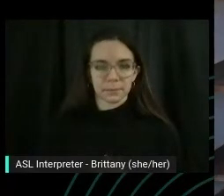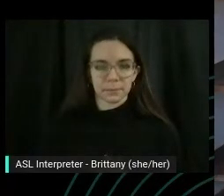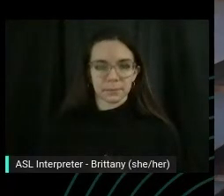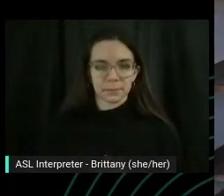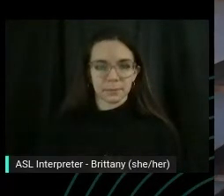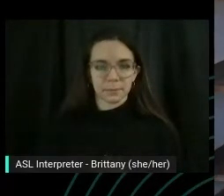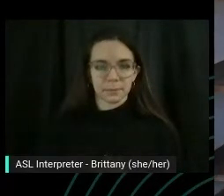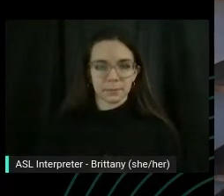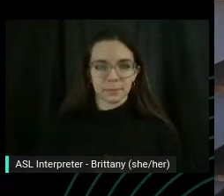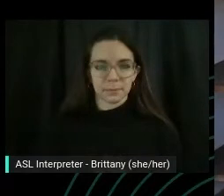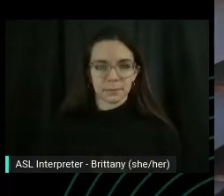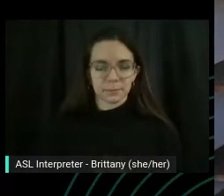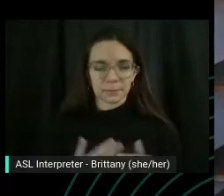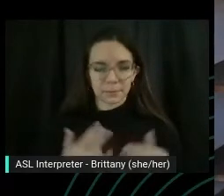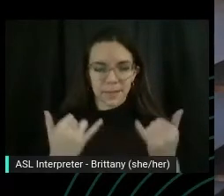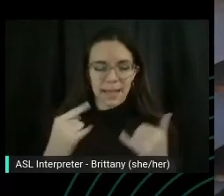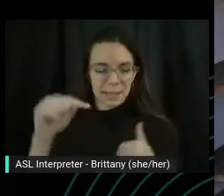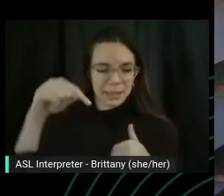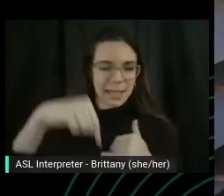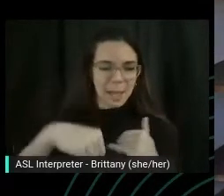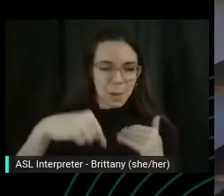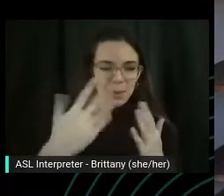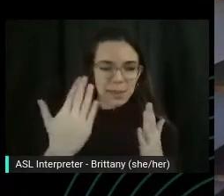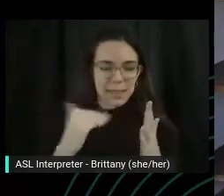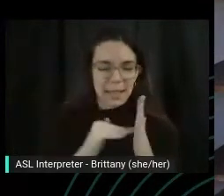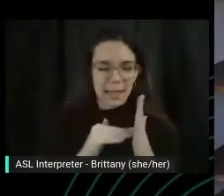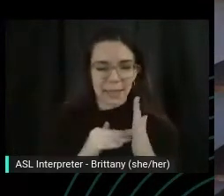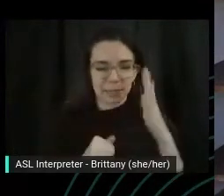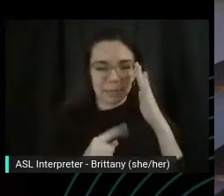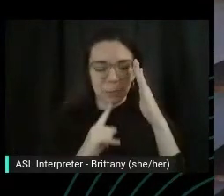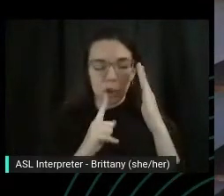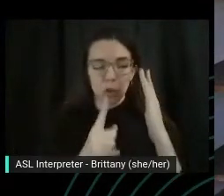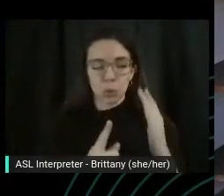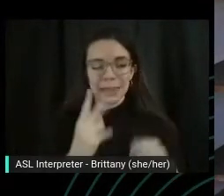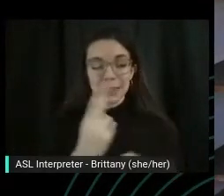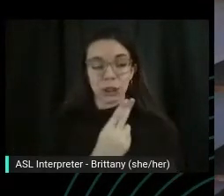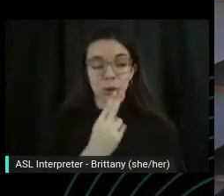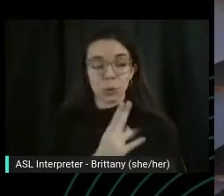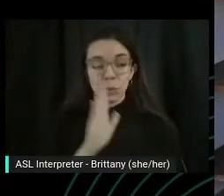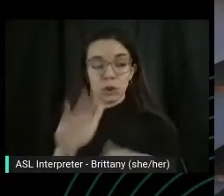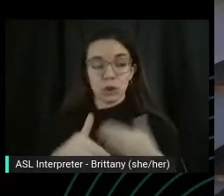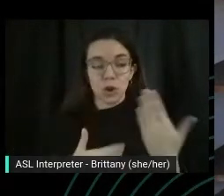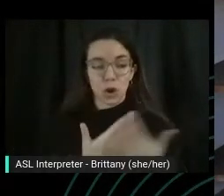And down, really use your arms to help you if you need.